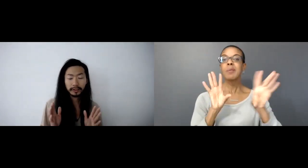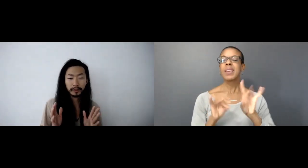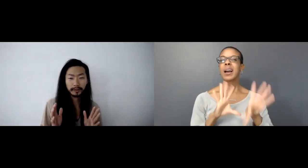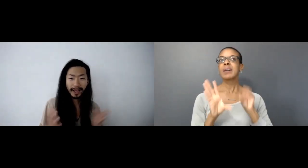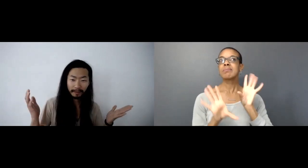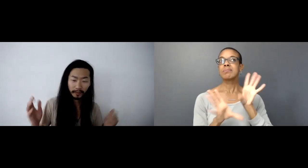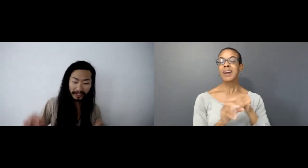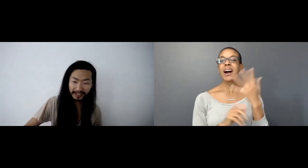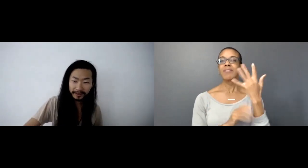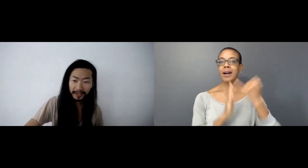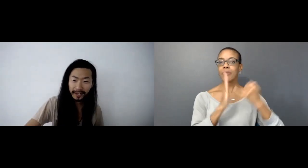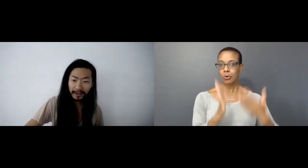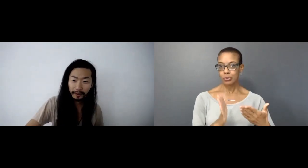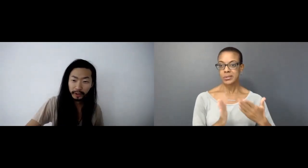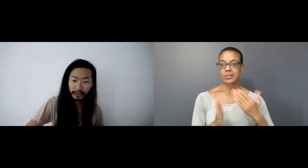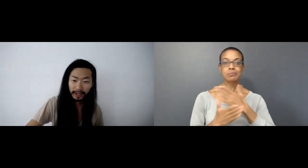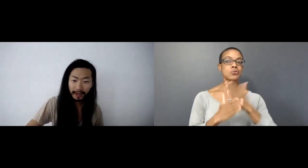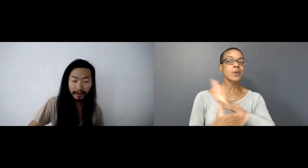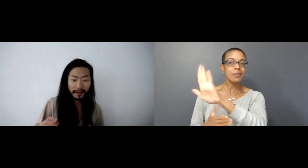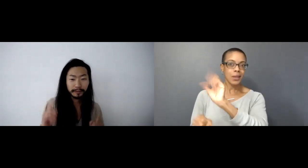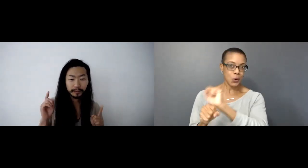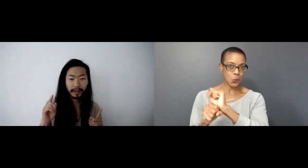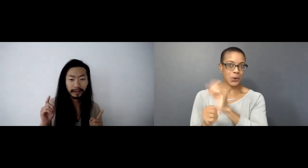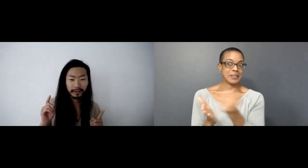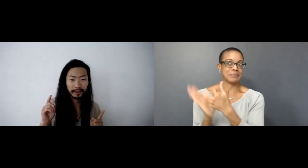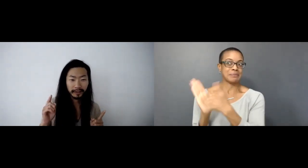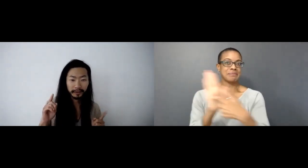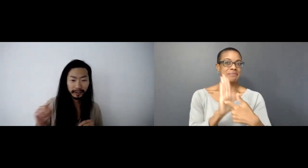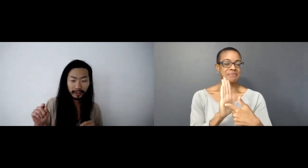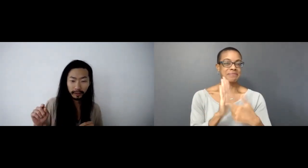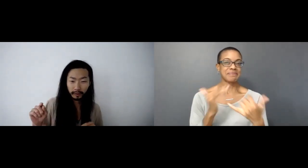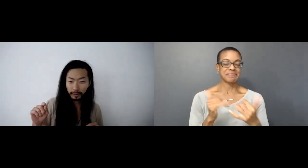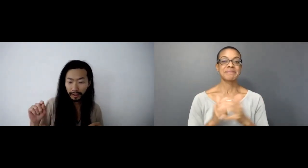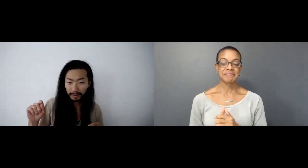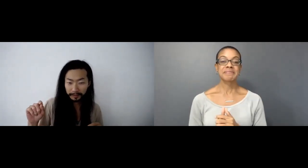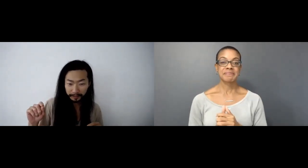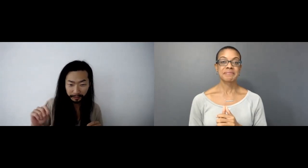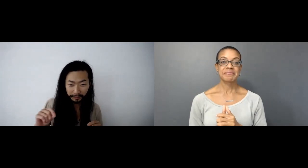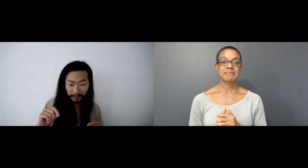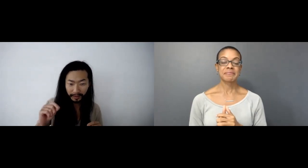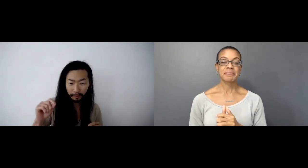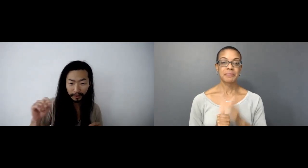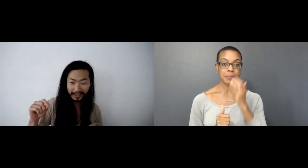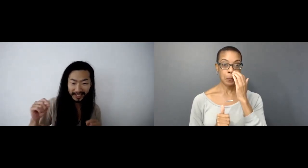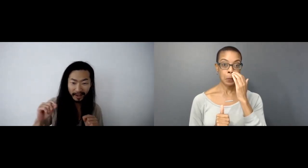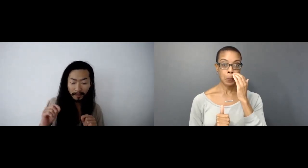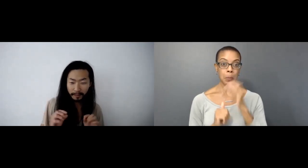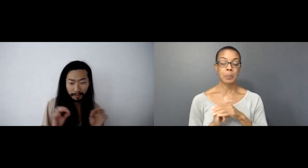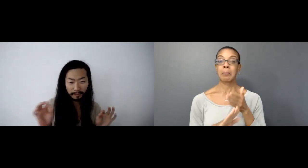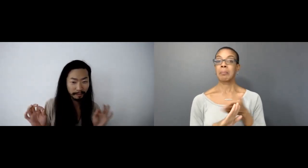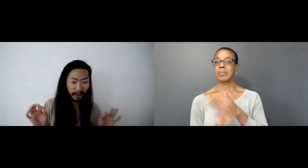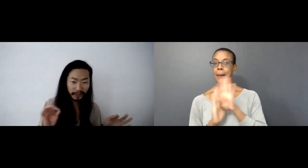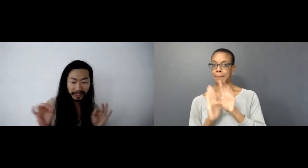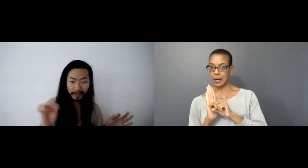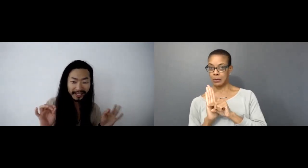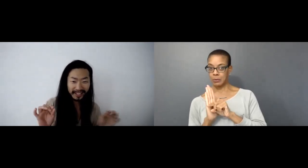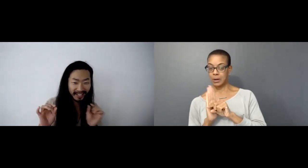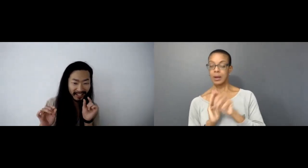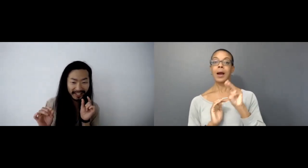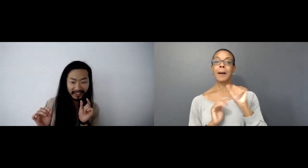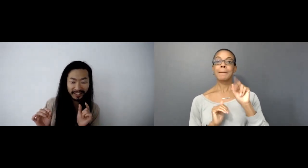I really like to share that and just a little preview of Marjorie's piece, there is a little